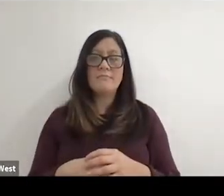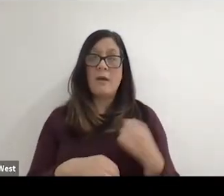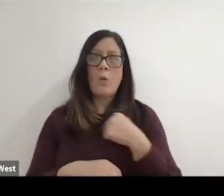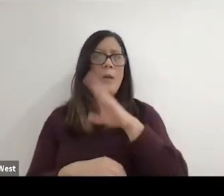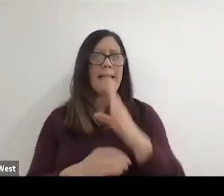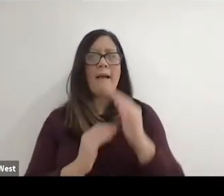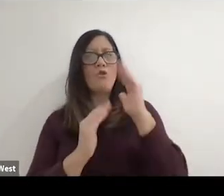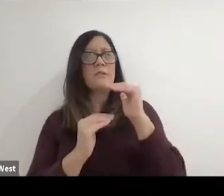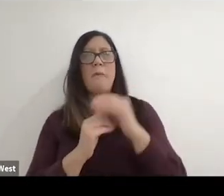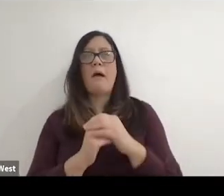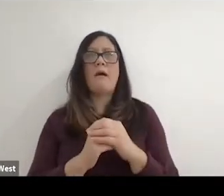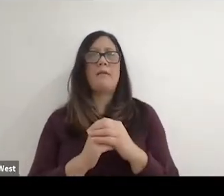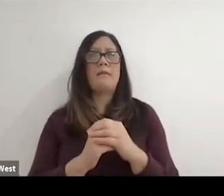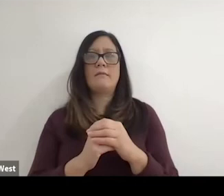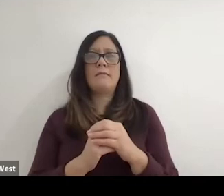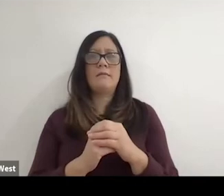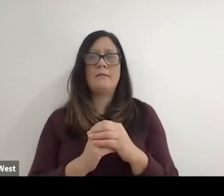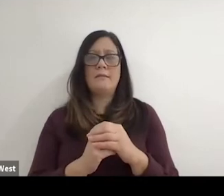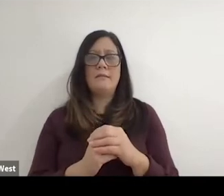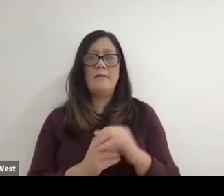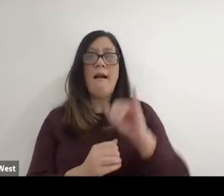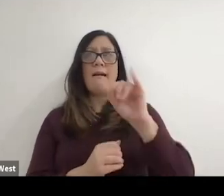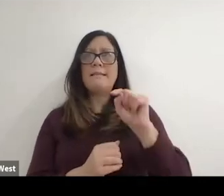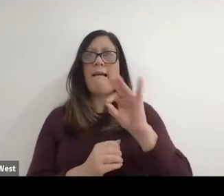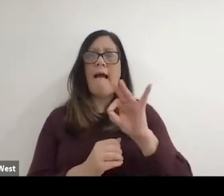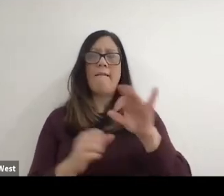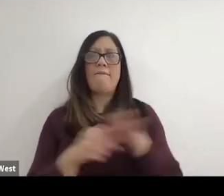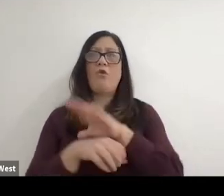completely be taken over by the International Tennis Federation in